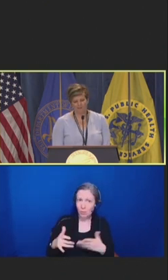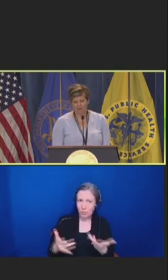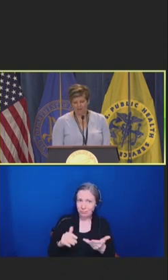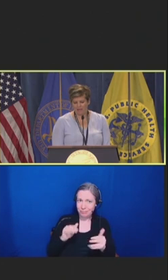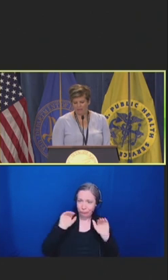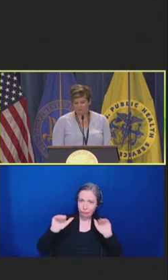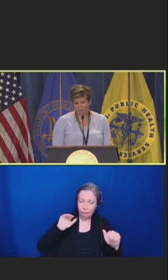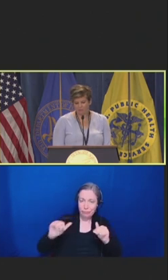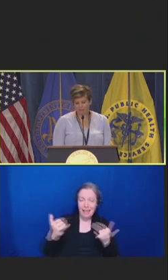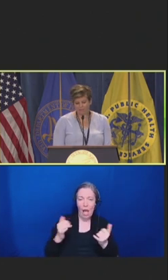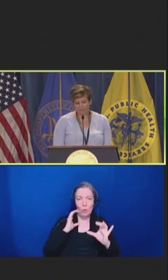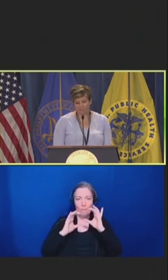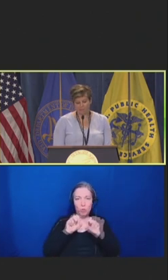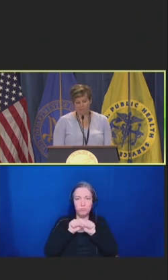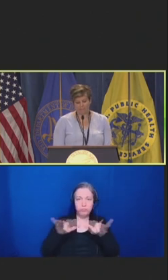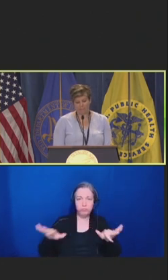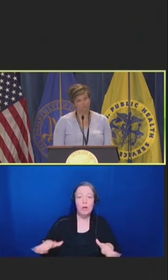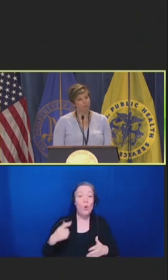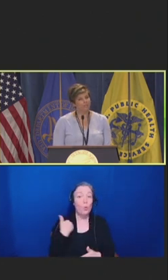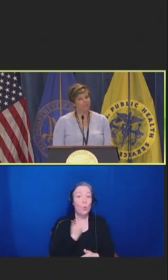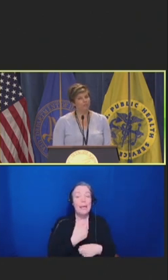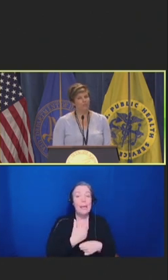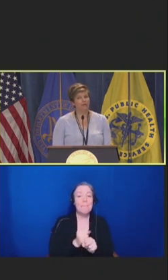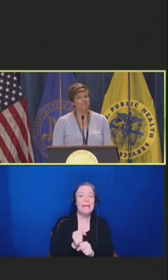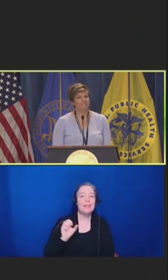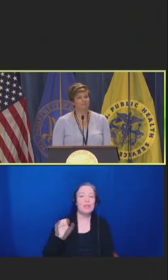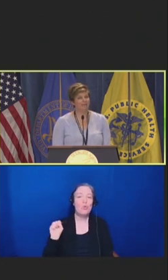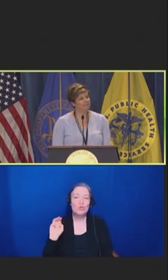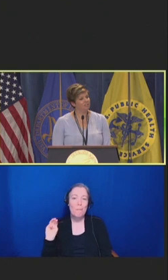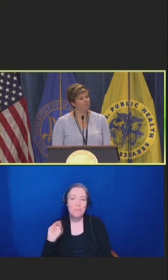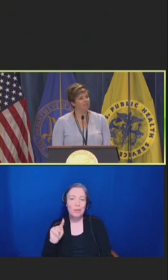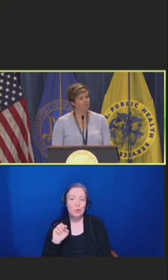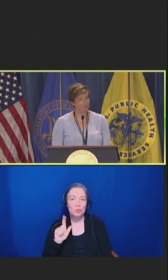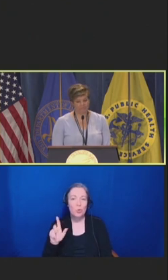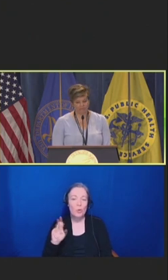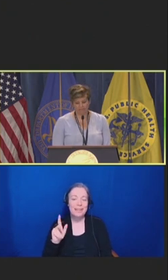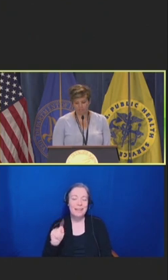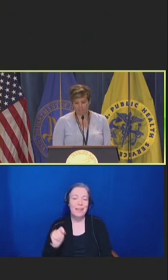So, we created a social media toolkit, one in Spanish and one in English, and had been